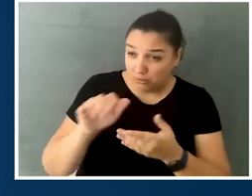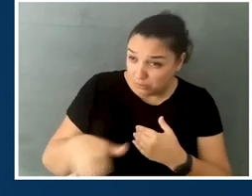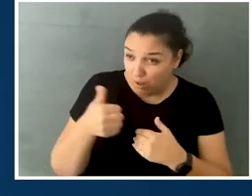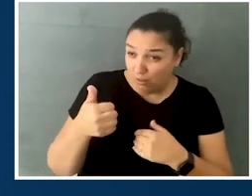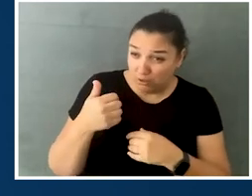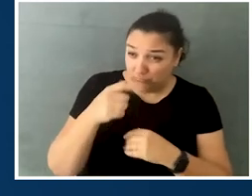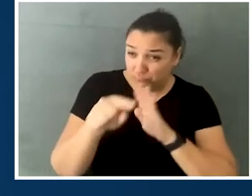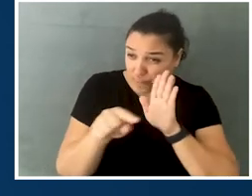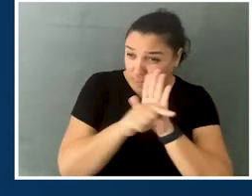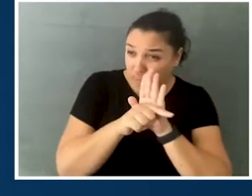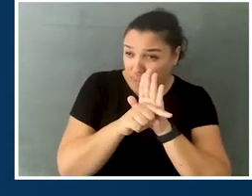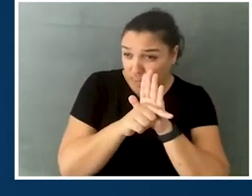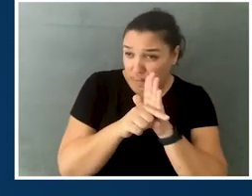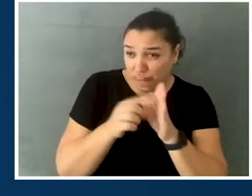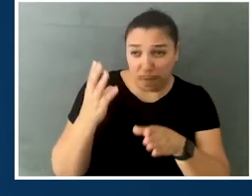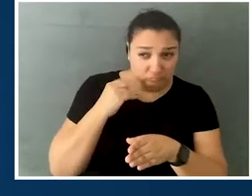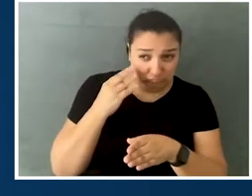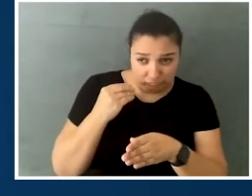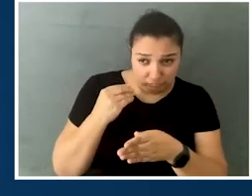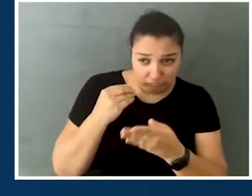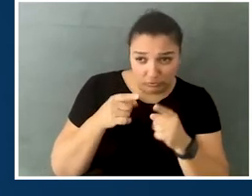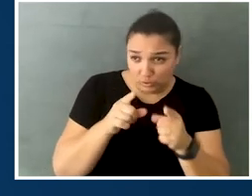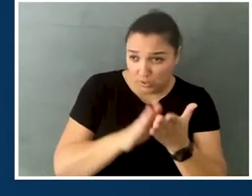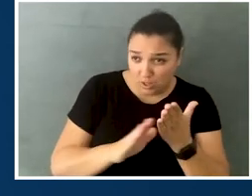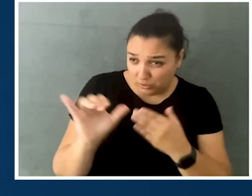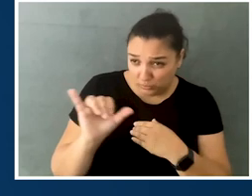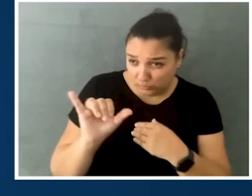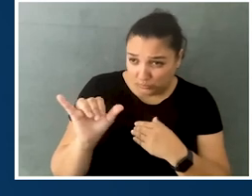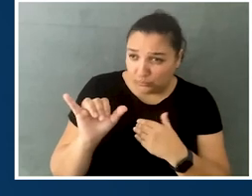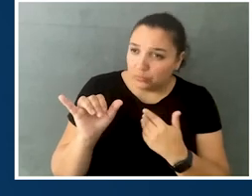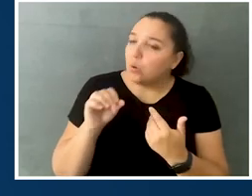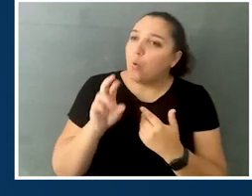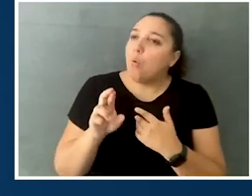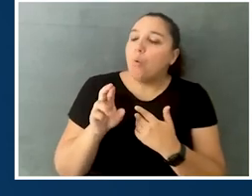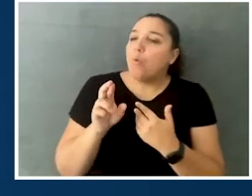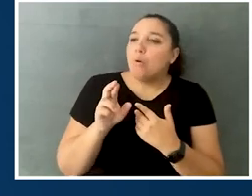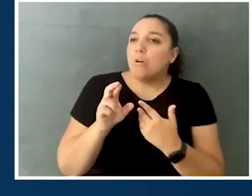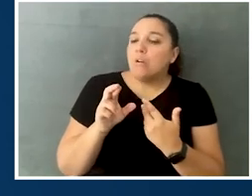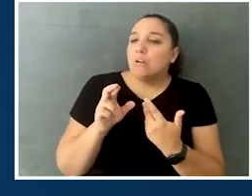that were also creating barriers to your education? Or, by that point, had you really,